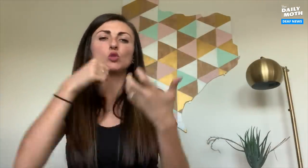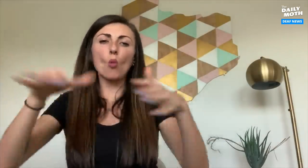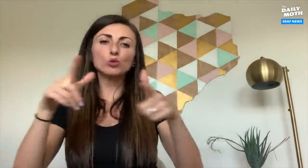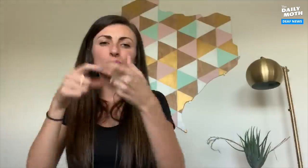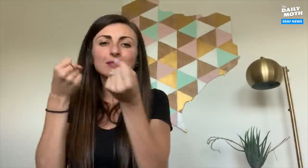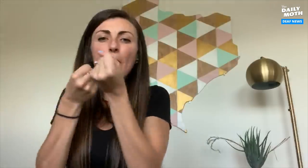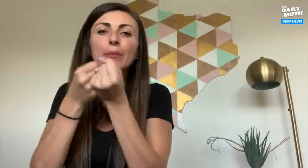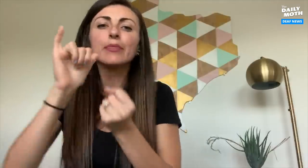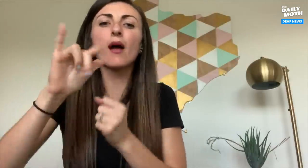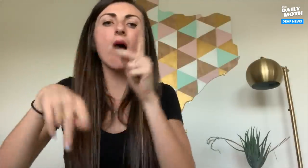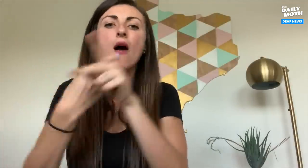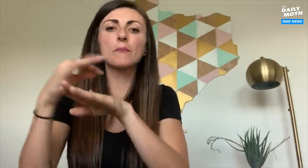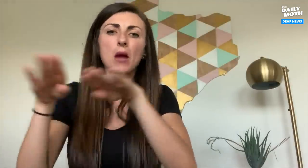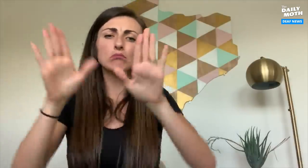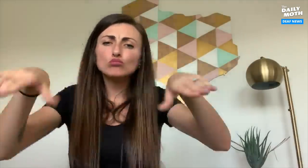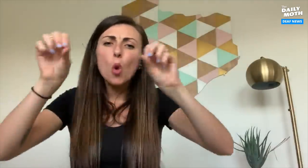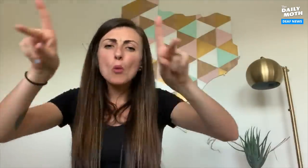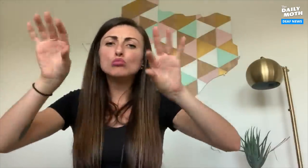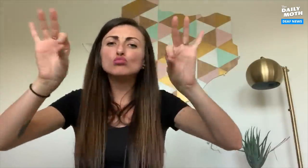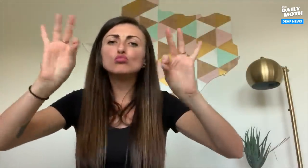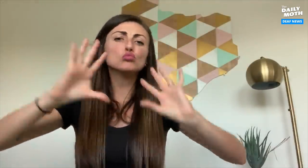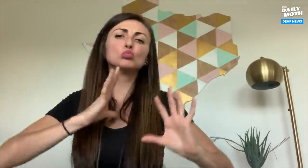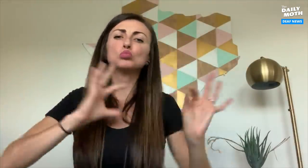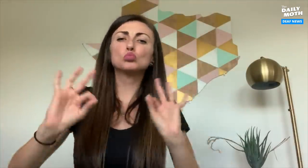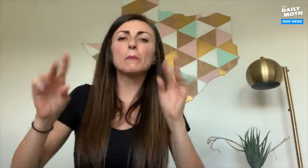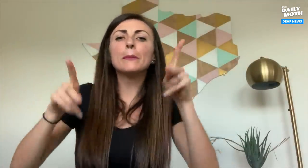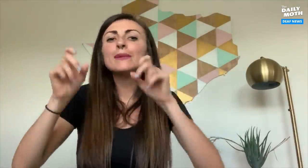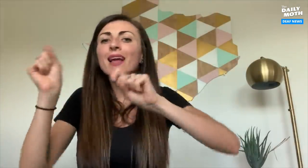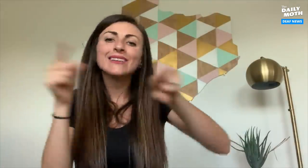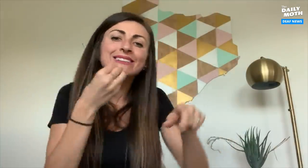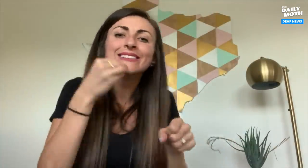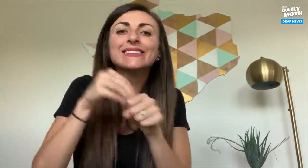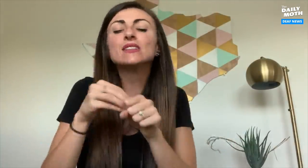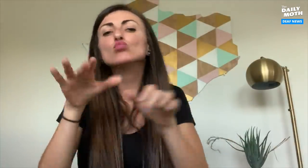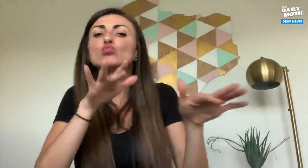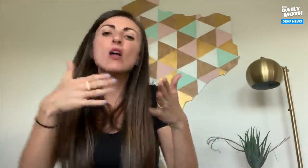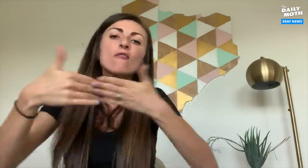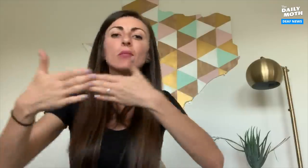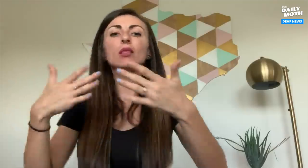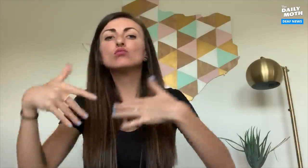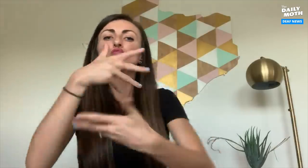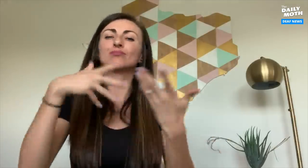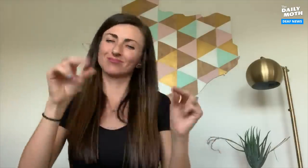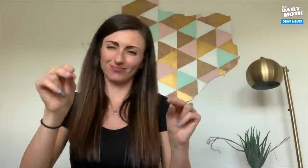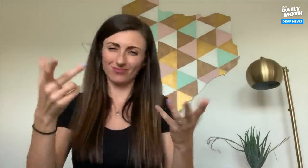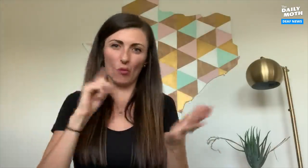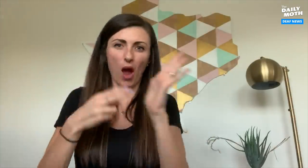We do not want to support the type of behavior where people can think it's okay to comfortably dine-in amongst crowds.